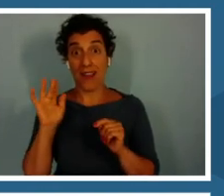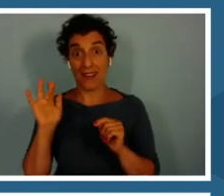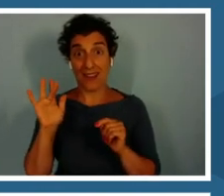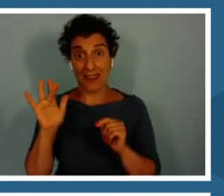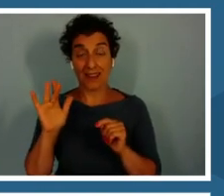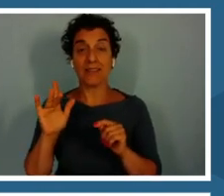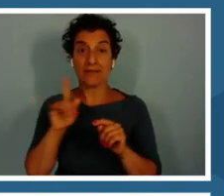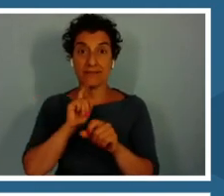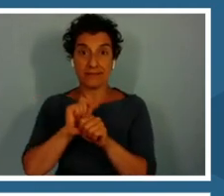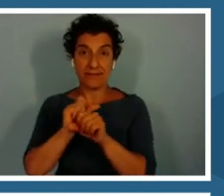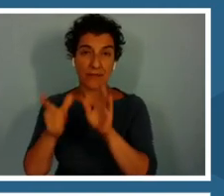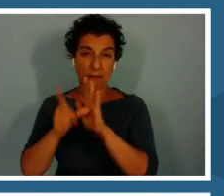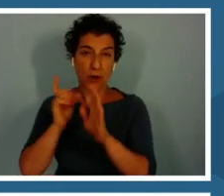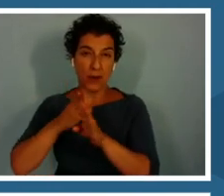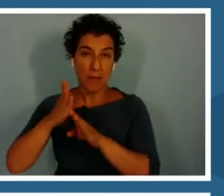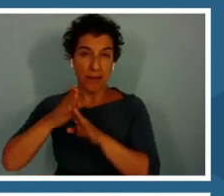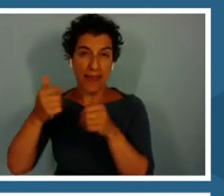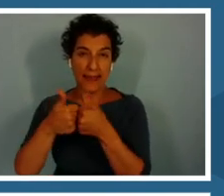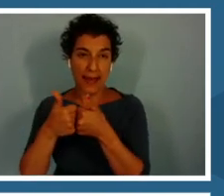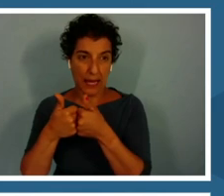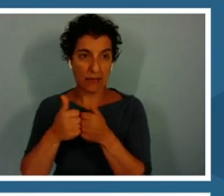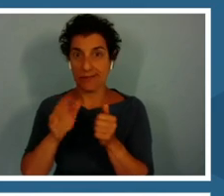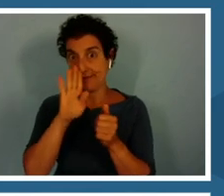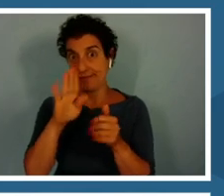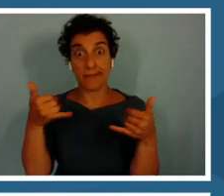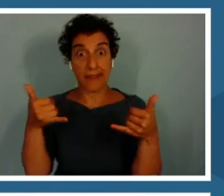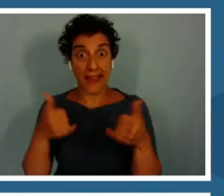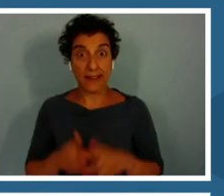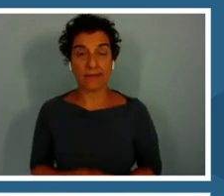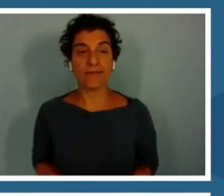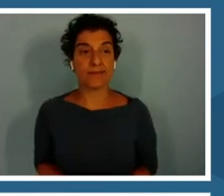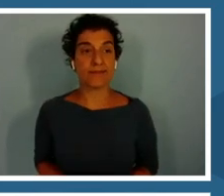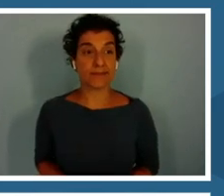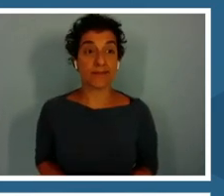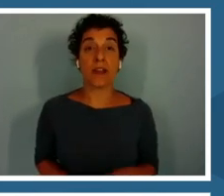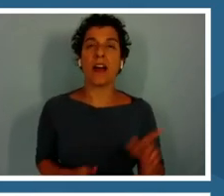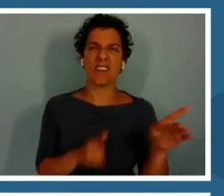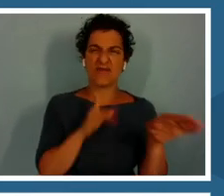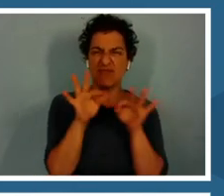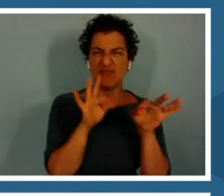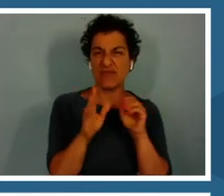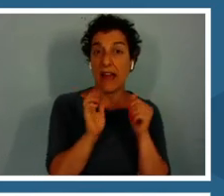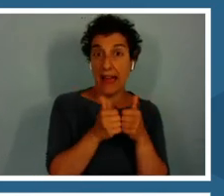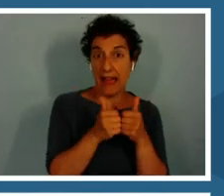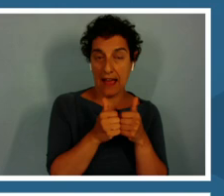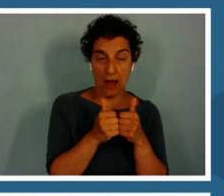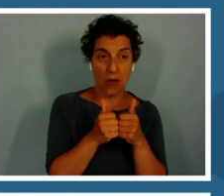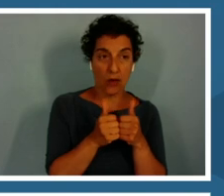You go into the straight to playing in the game. Were going to go into how to play really quick and then we will go over there briefly and